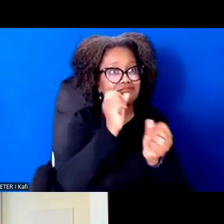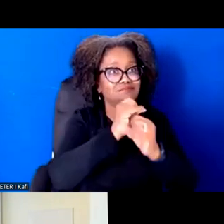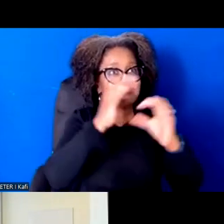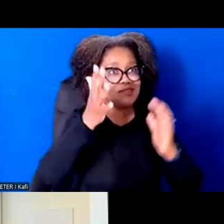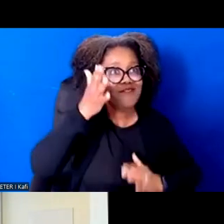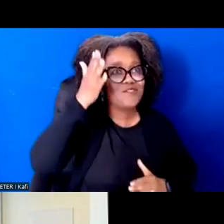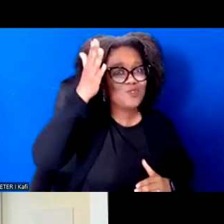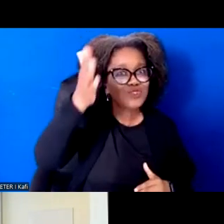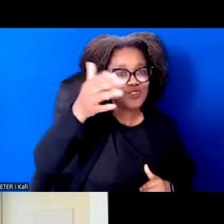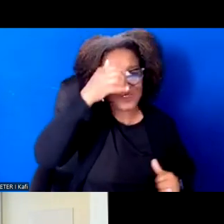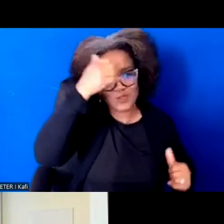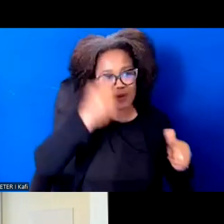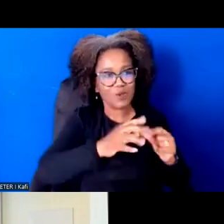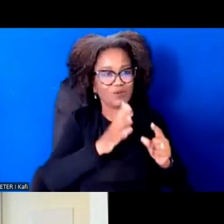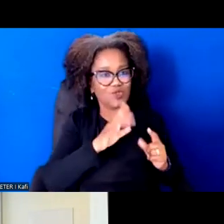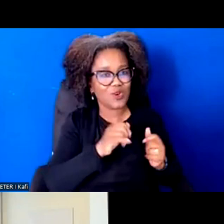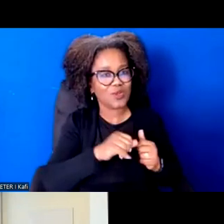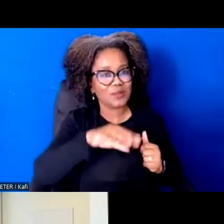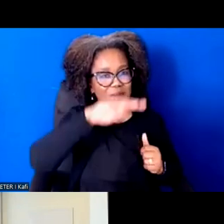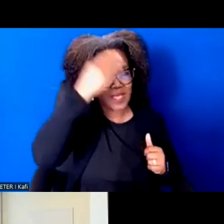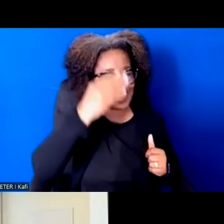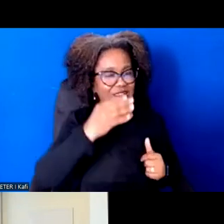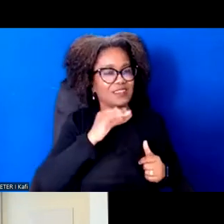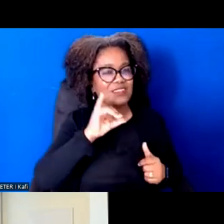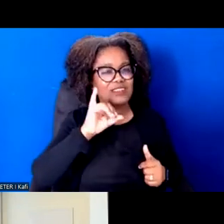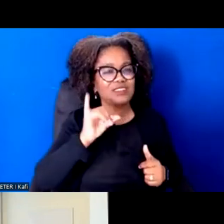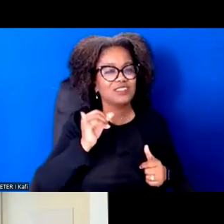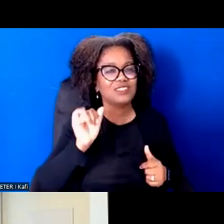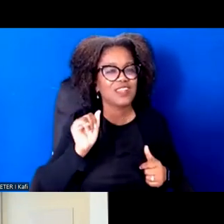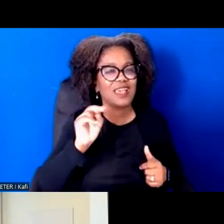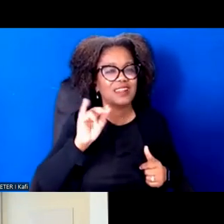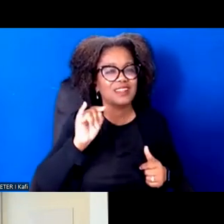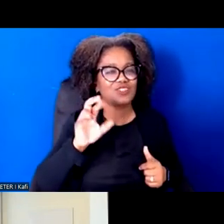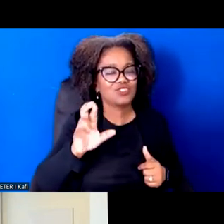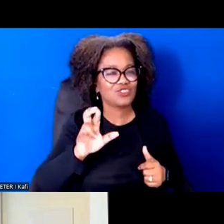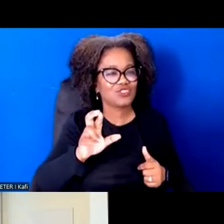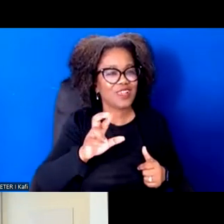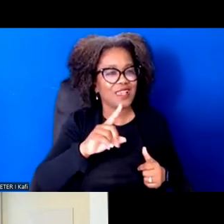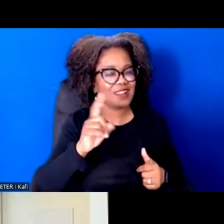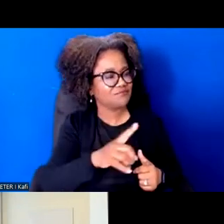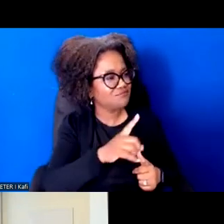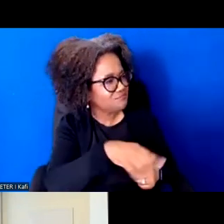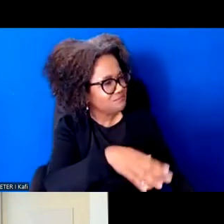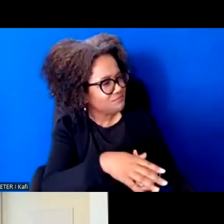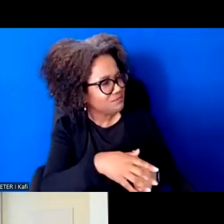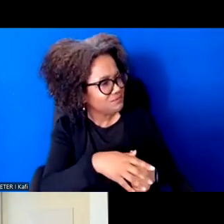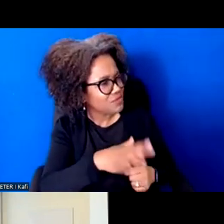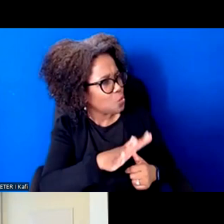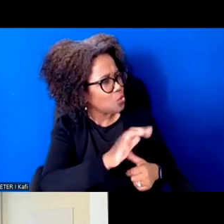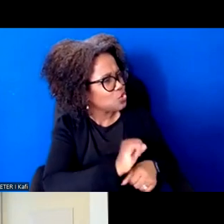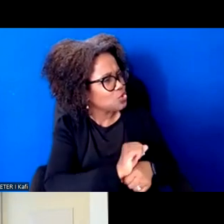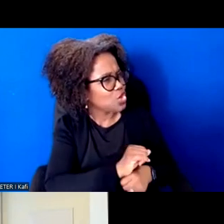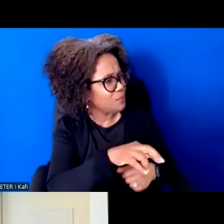And the janitor says, My job is to help send the person to the moon and bring them home.